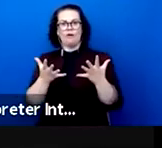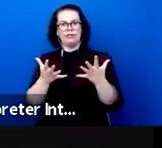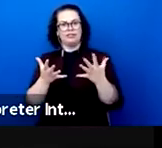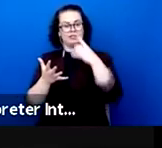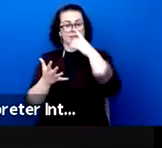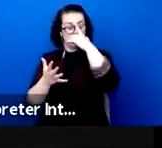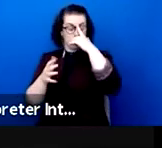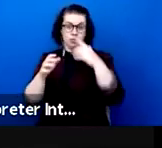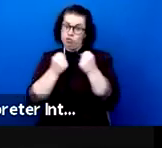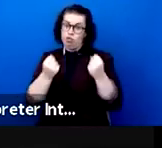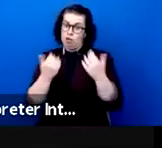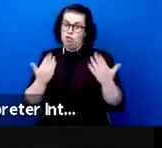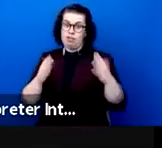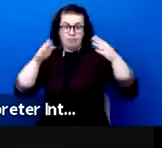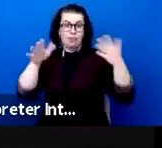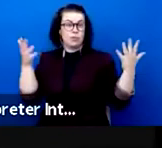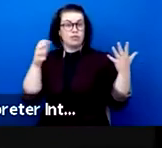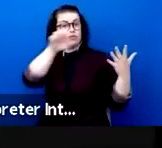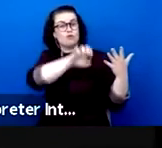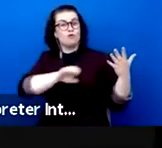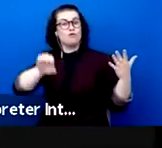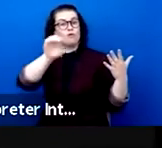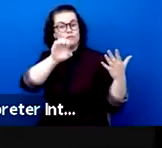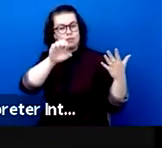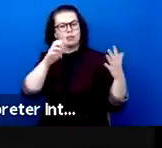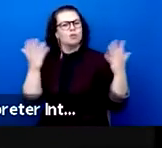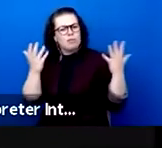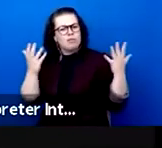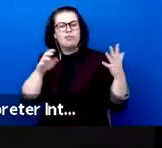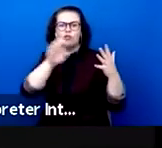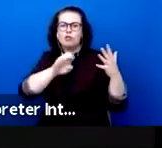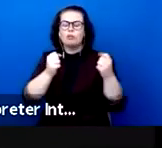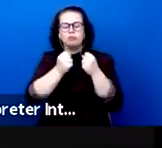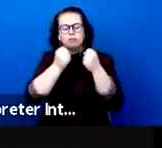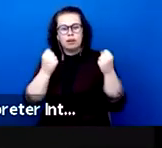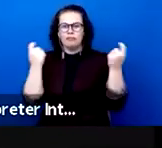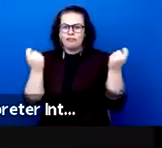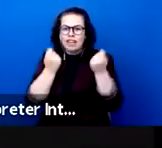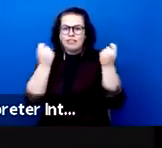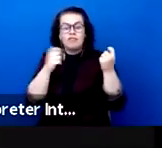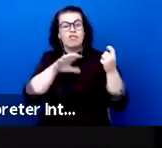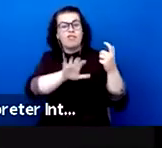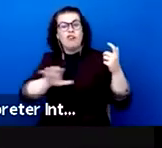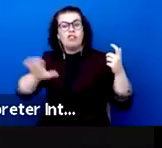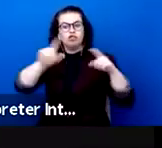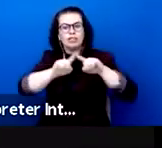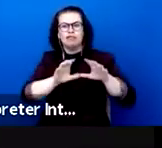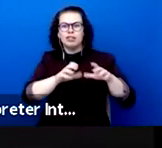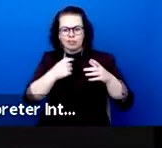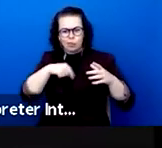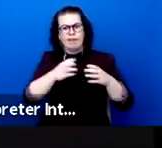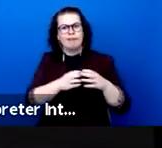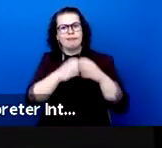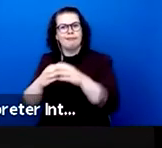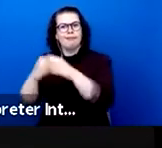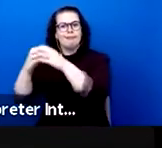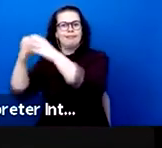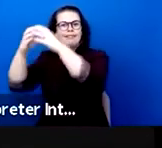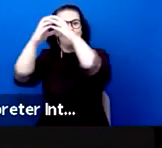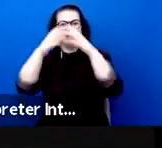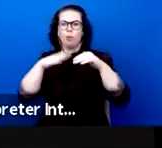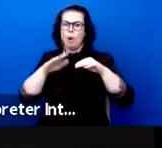the exceptional development of festivals in most European countries. An art that appeared on the